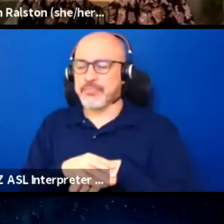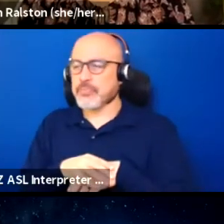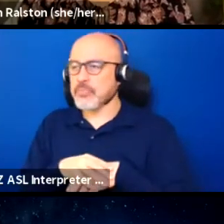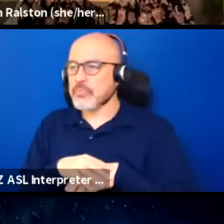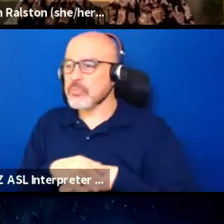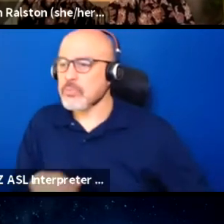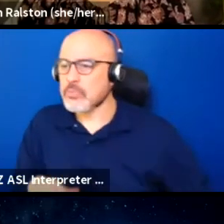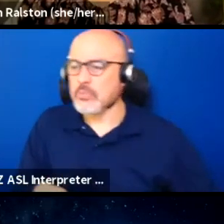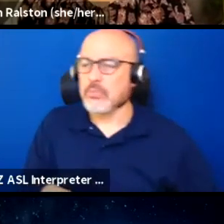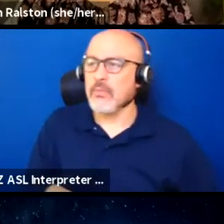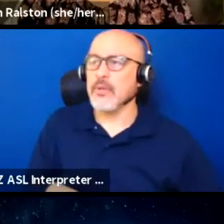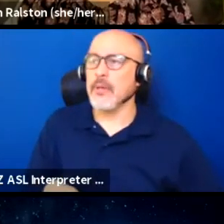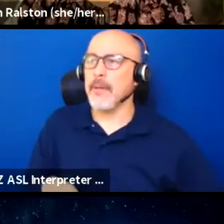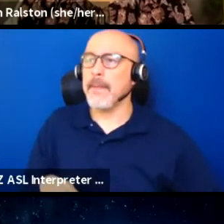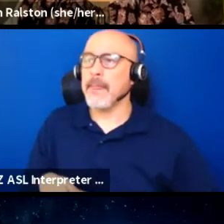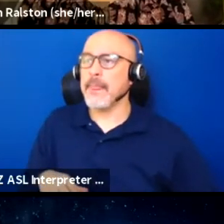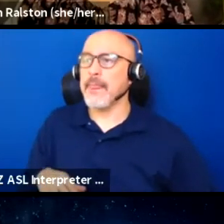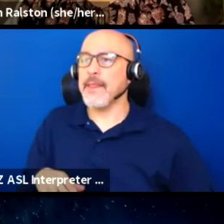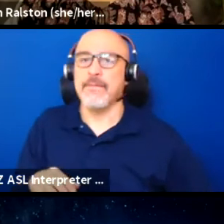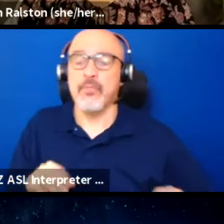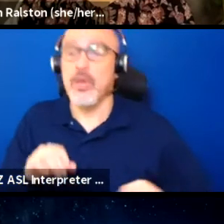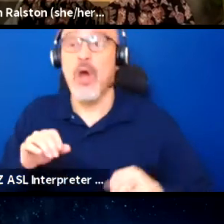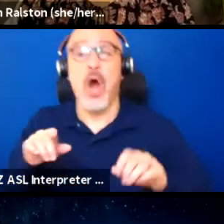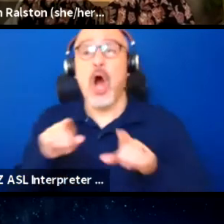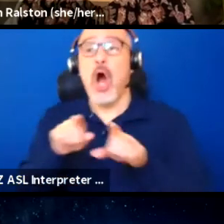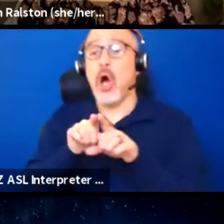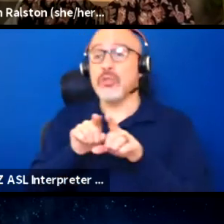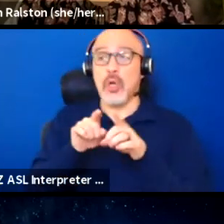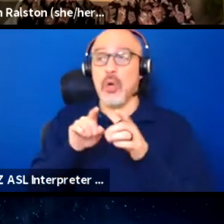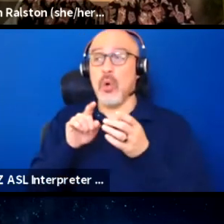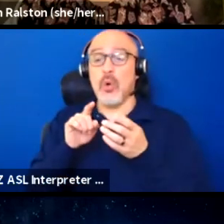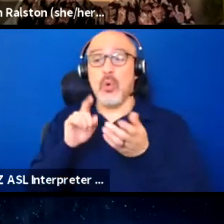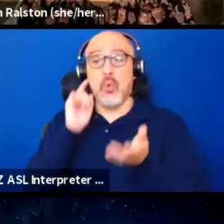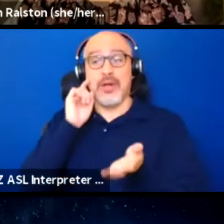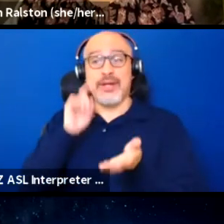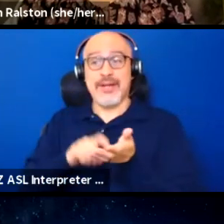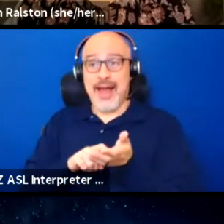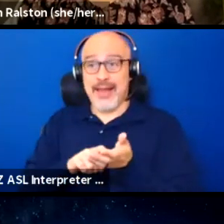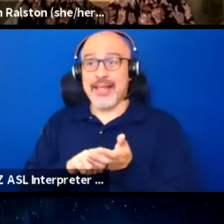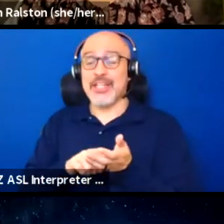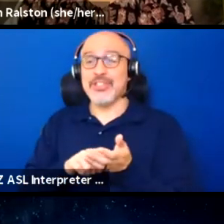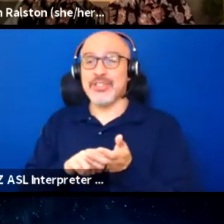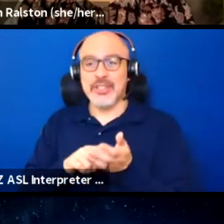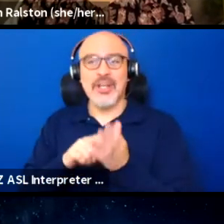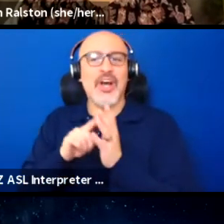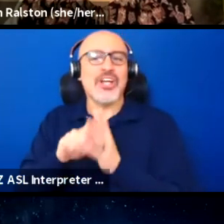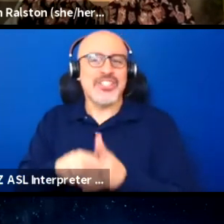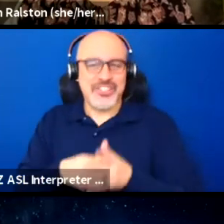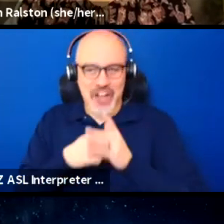and I'd also love to acknowledge that Emi has started a conversation already with the community